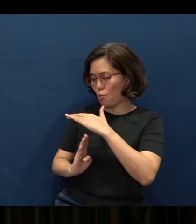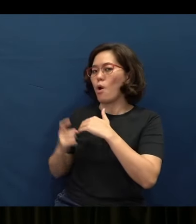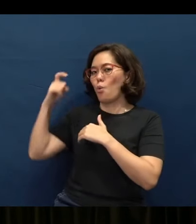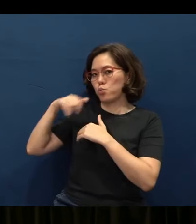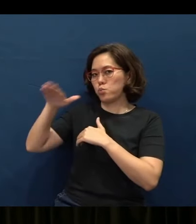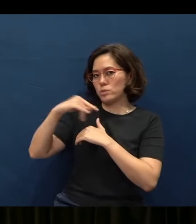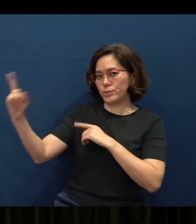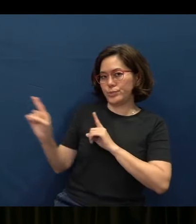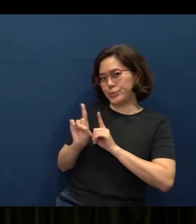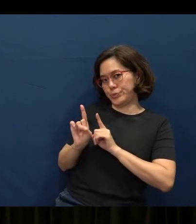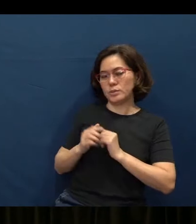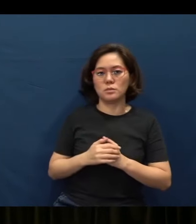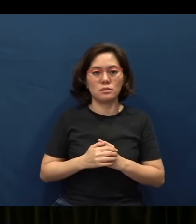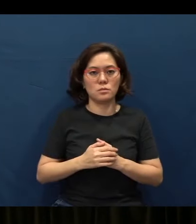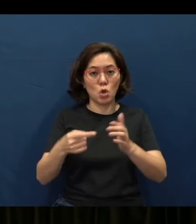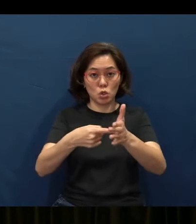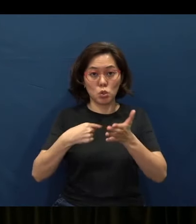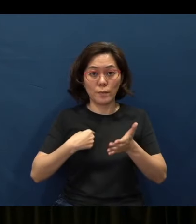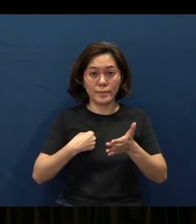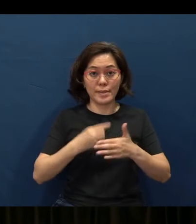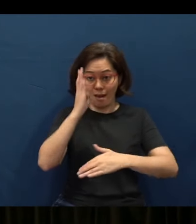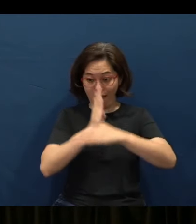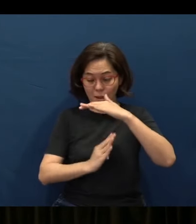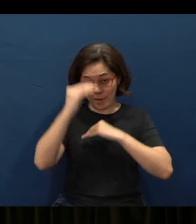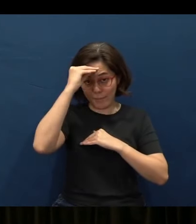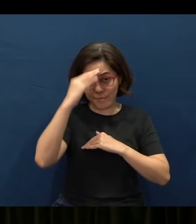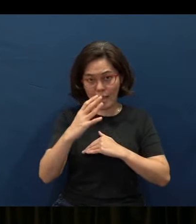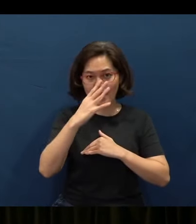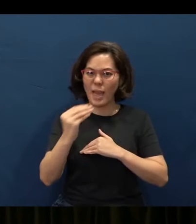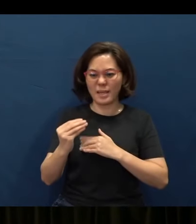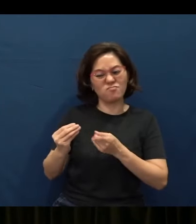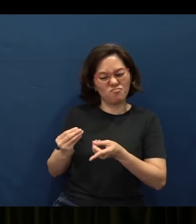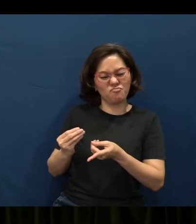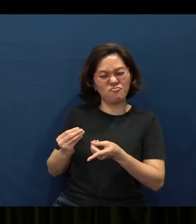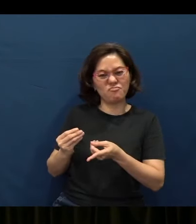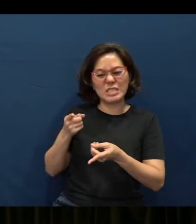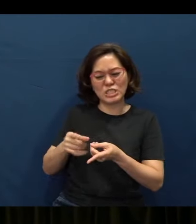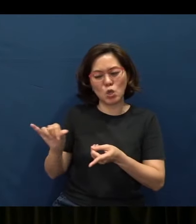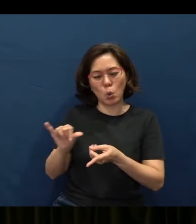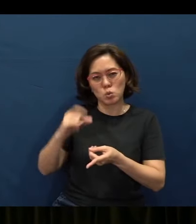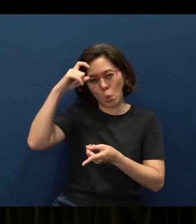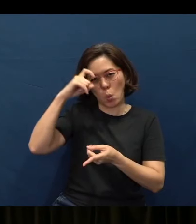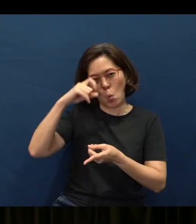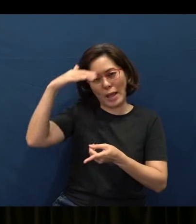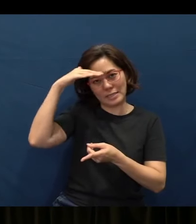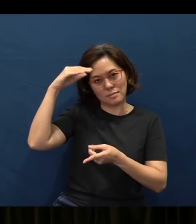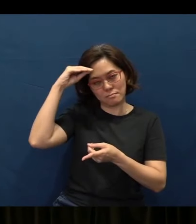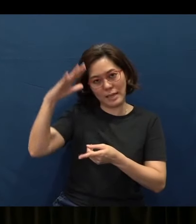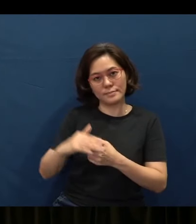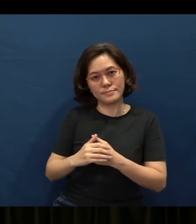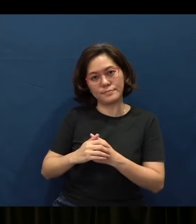Show me a humble man, and chances are, he is also a wise man.